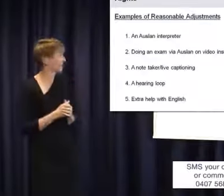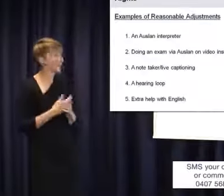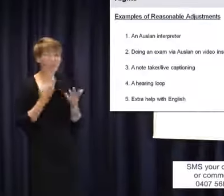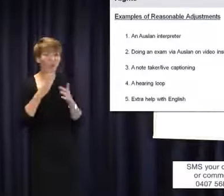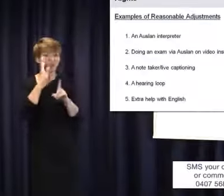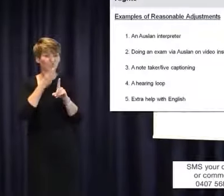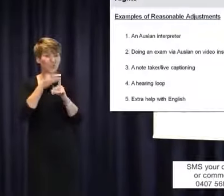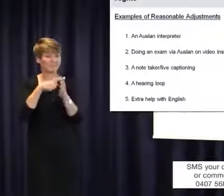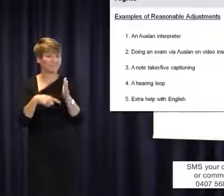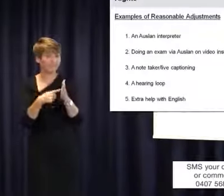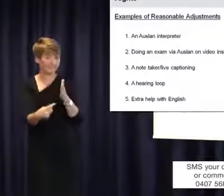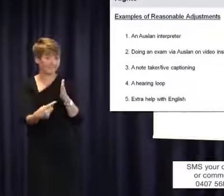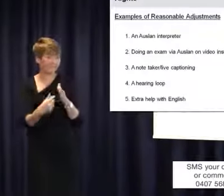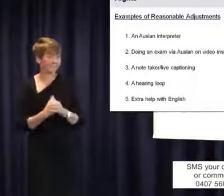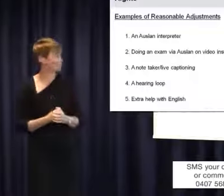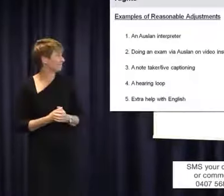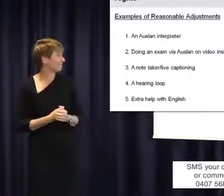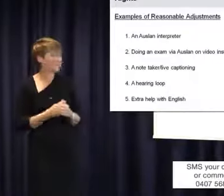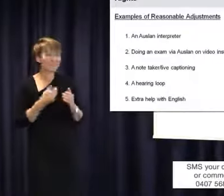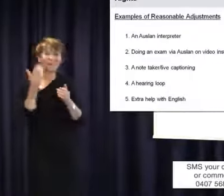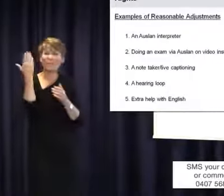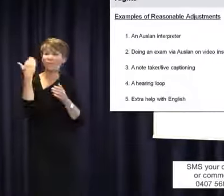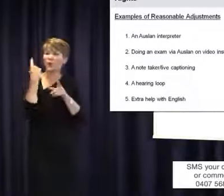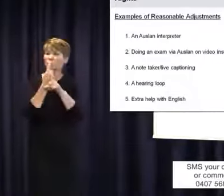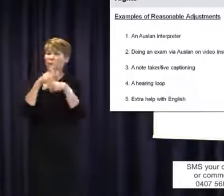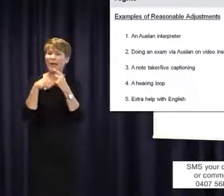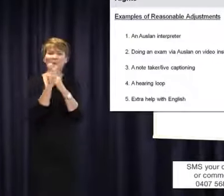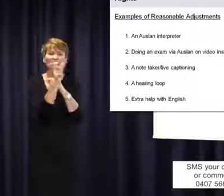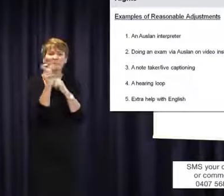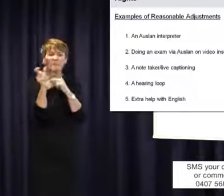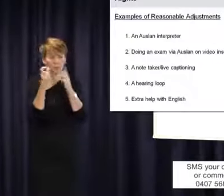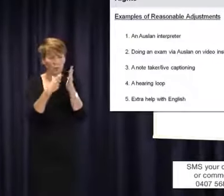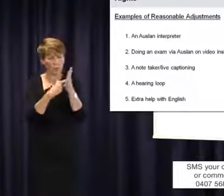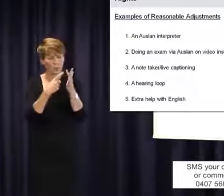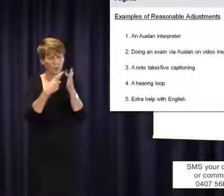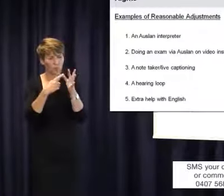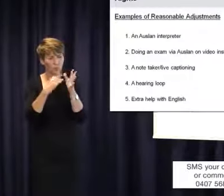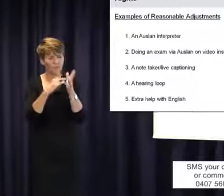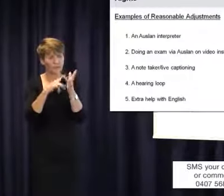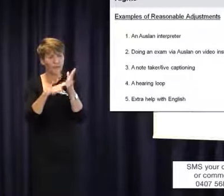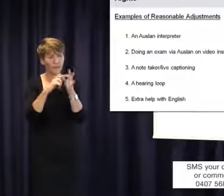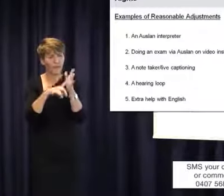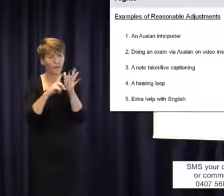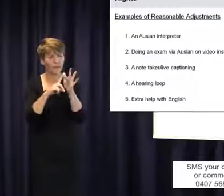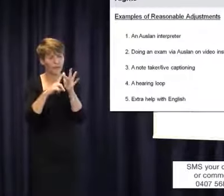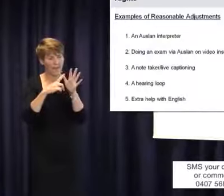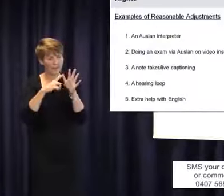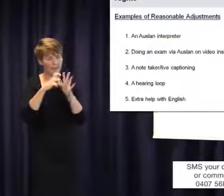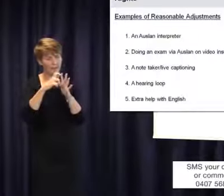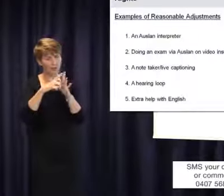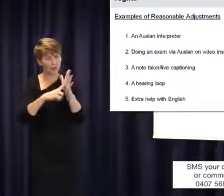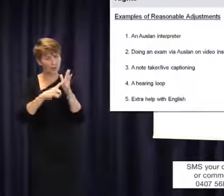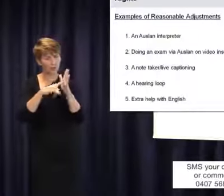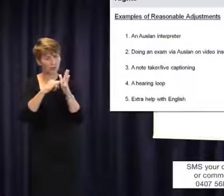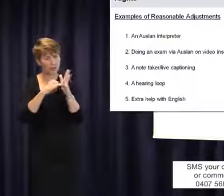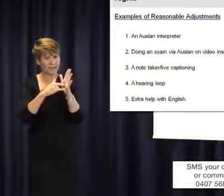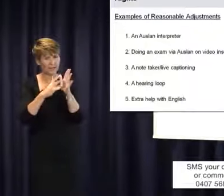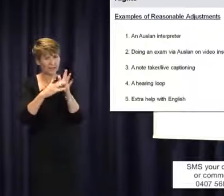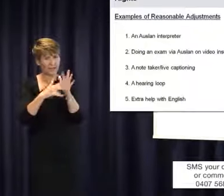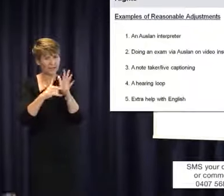about examples of reasonable adjustments or reasonable supports. So here's a few of them.